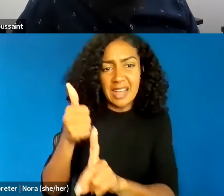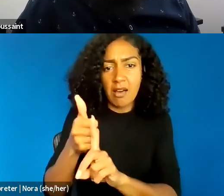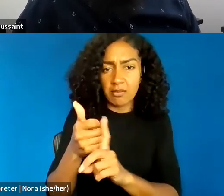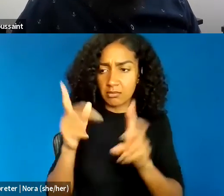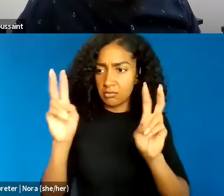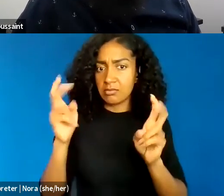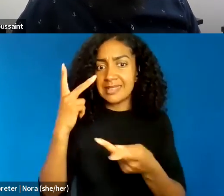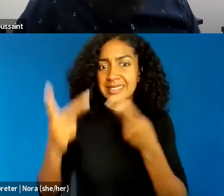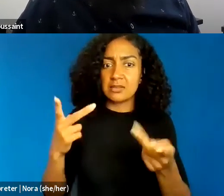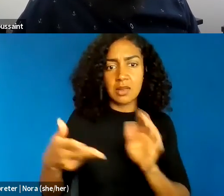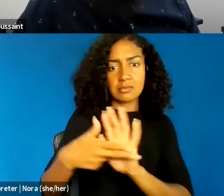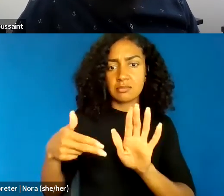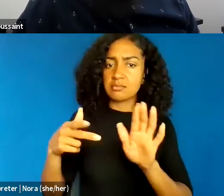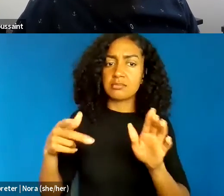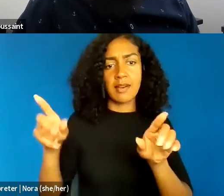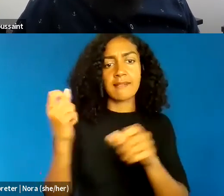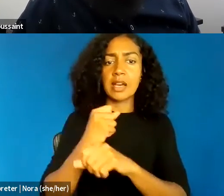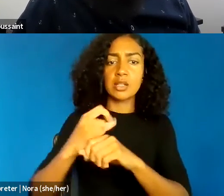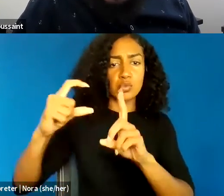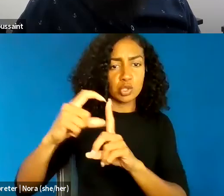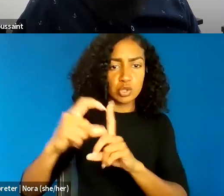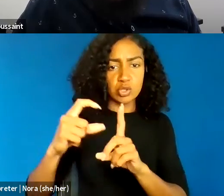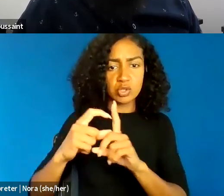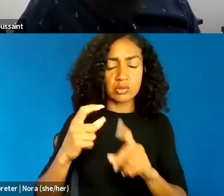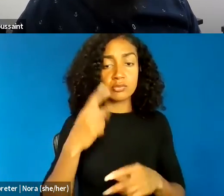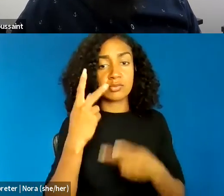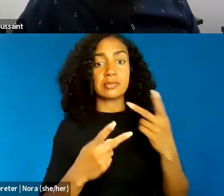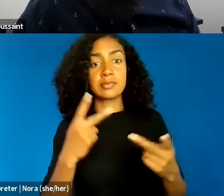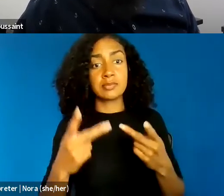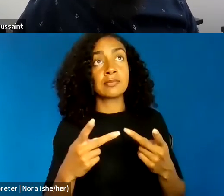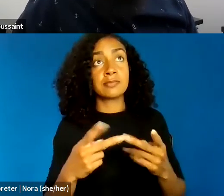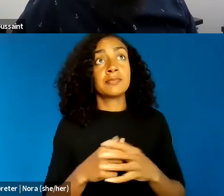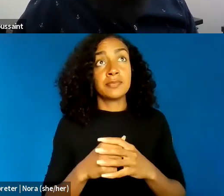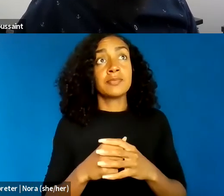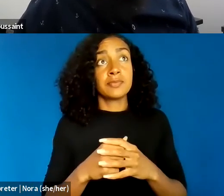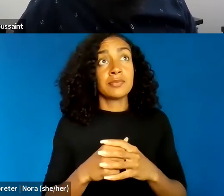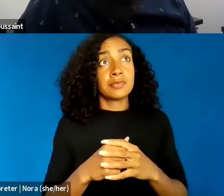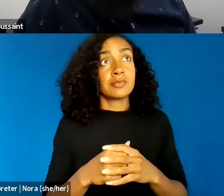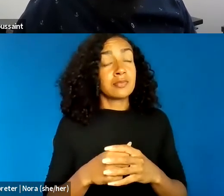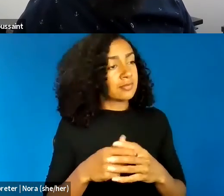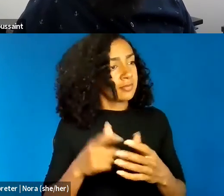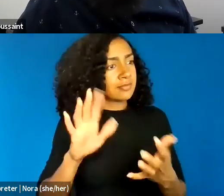so capable of inciting imminent lawless action, so disruptive of order maintenance policing,